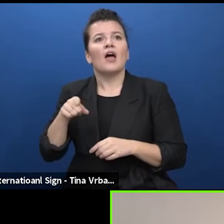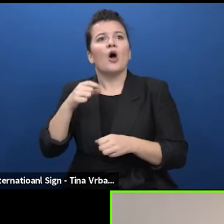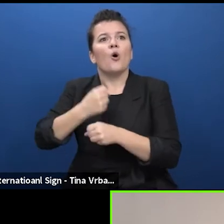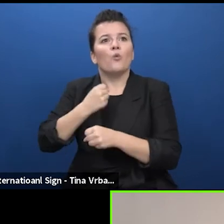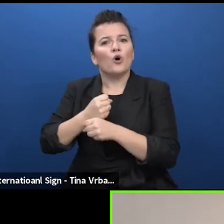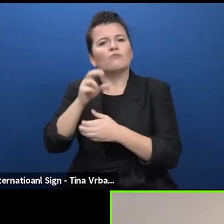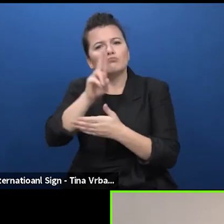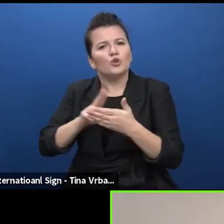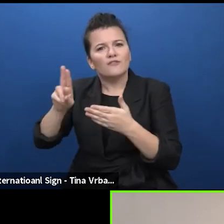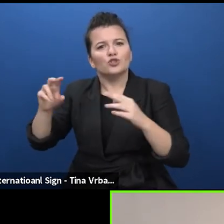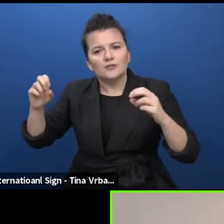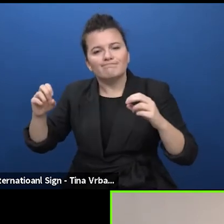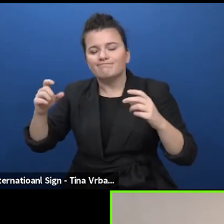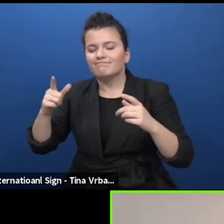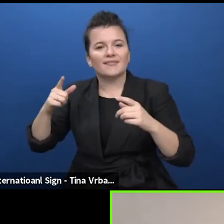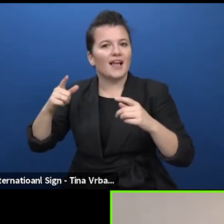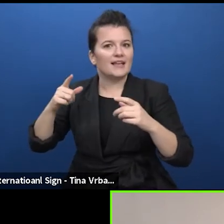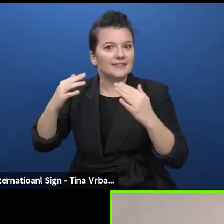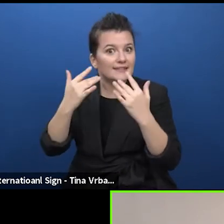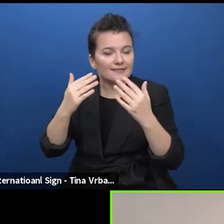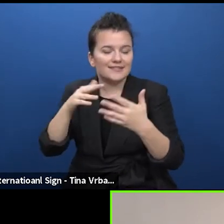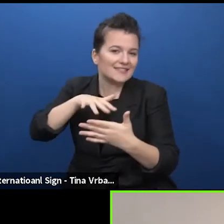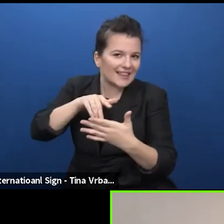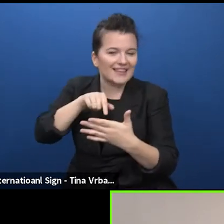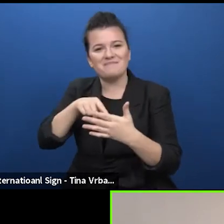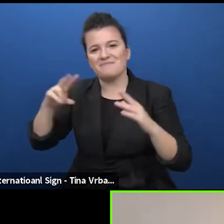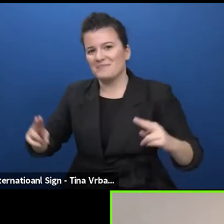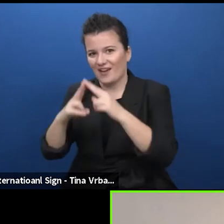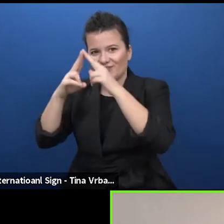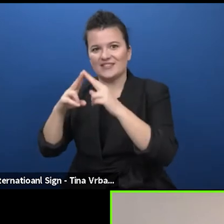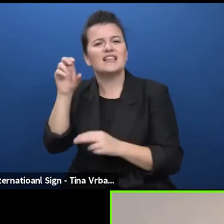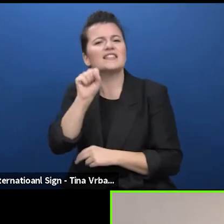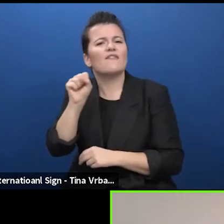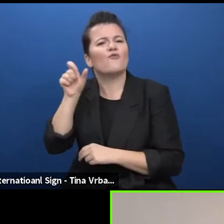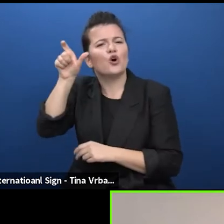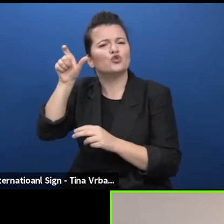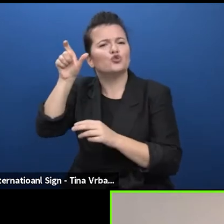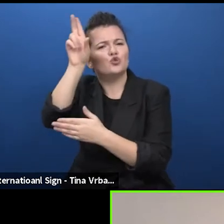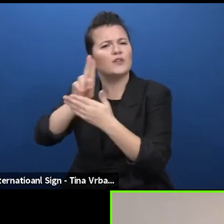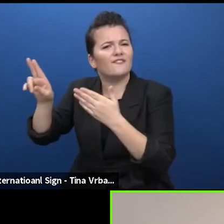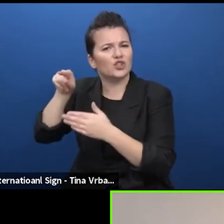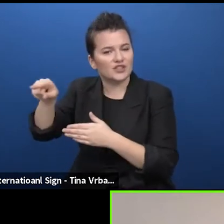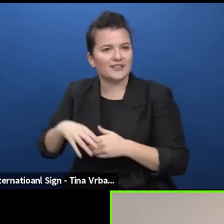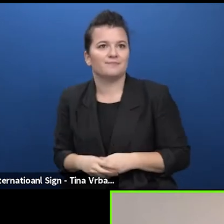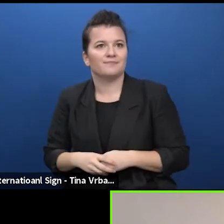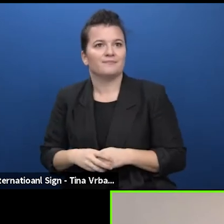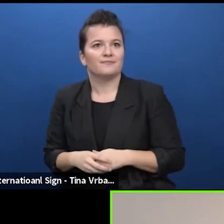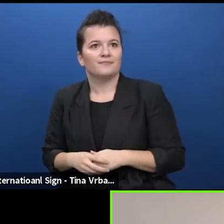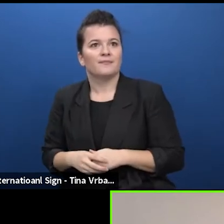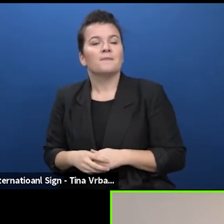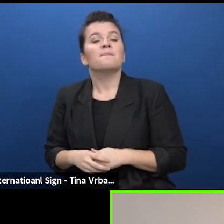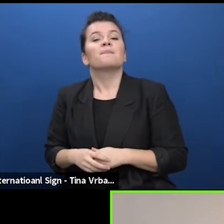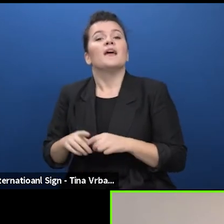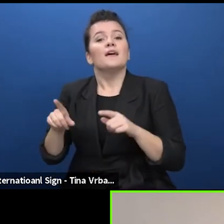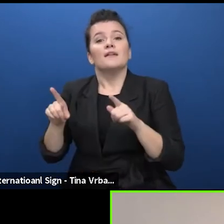Paris. As we speak his play AppHuman is being rehearsed at the level in Luxembourg. His plays